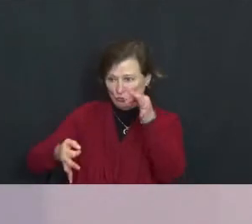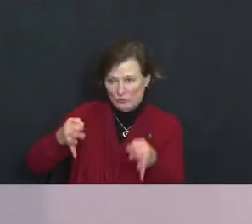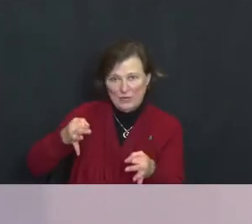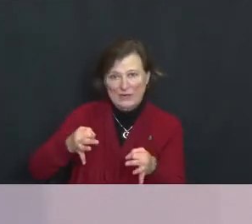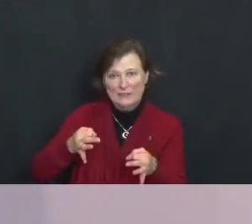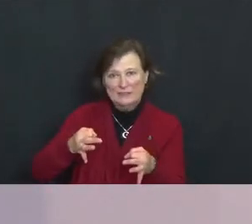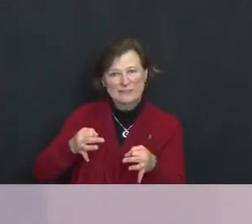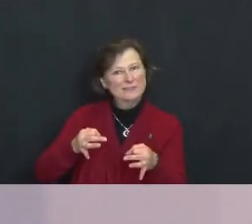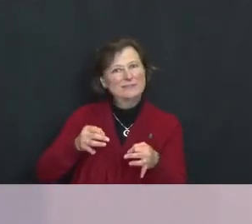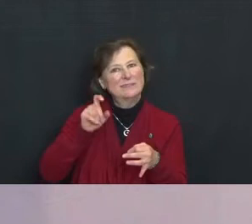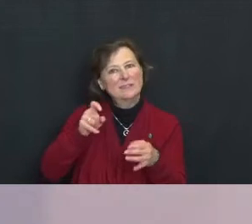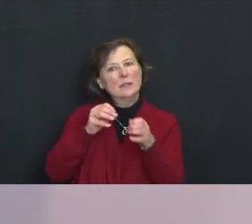about them.